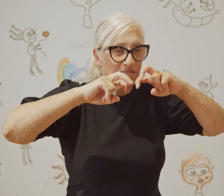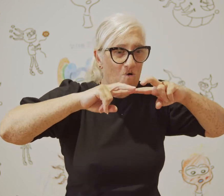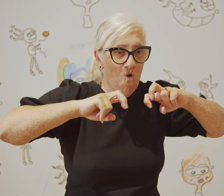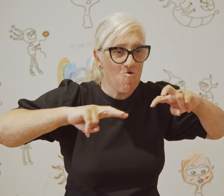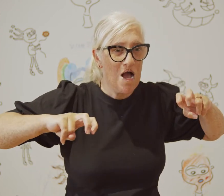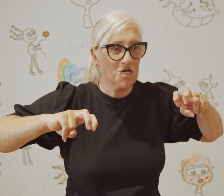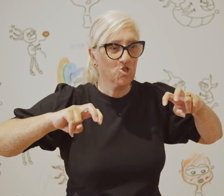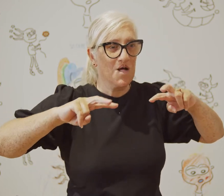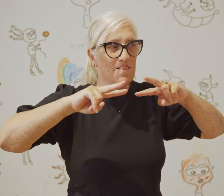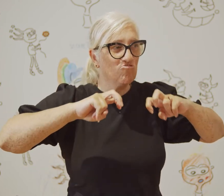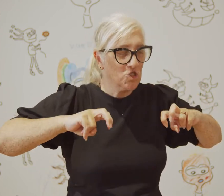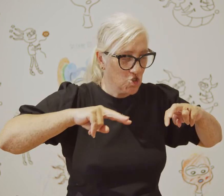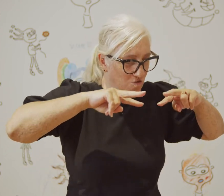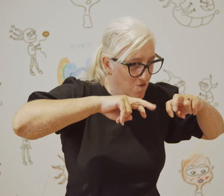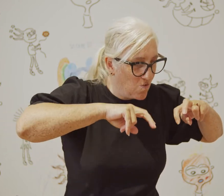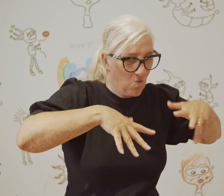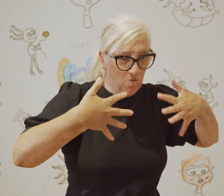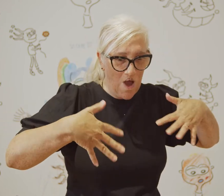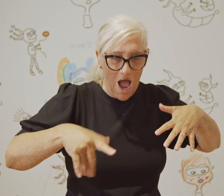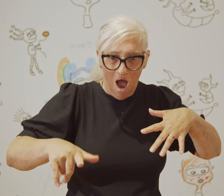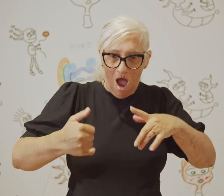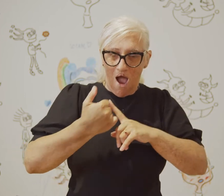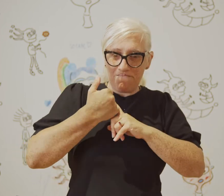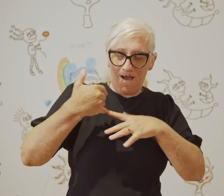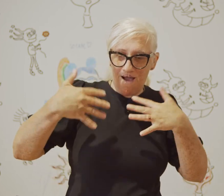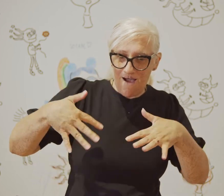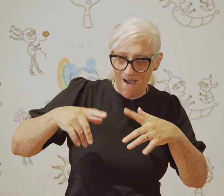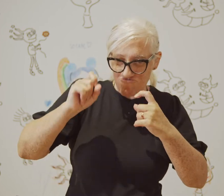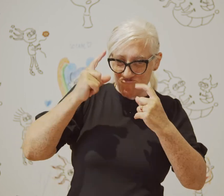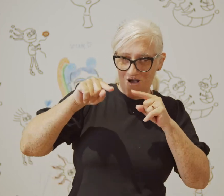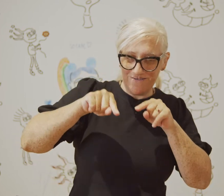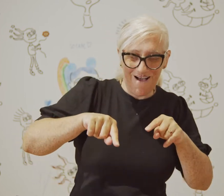and the things you discover about yourself along the way,